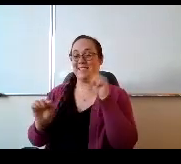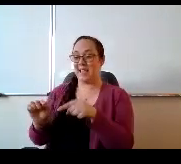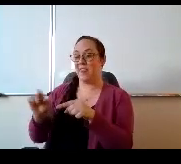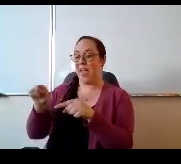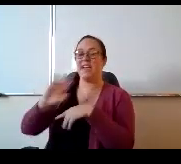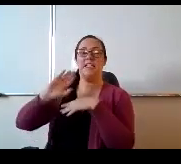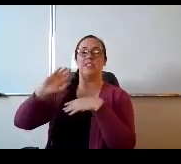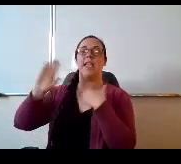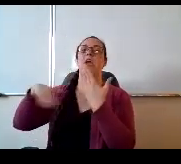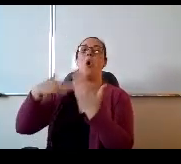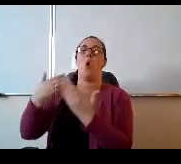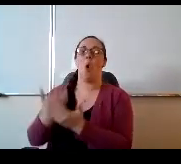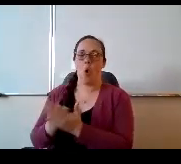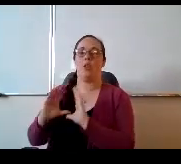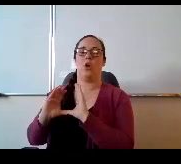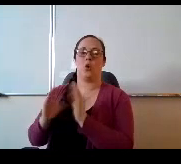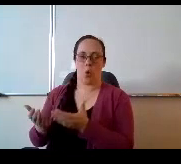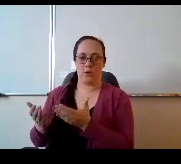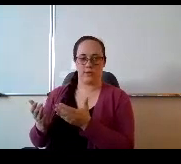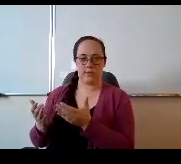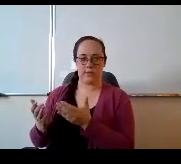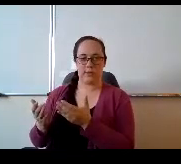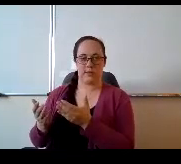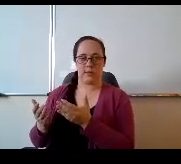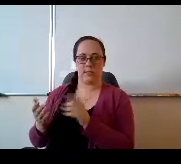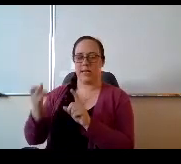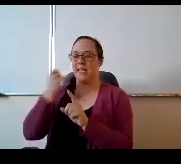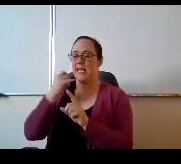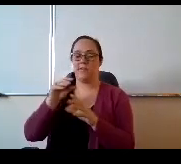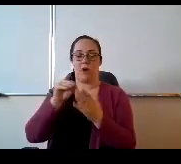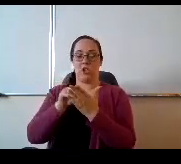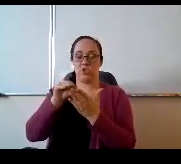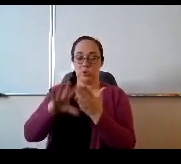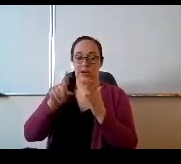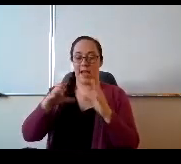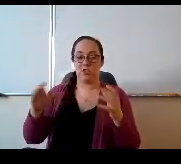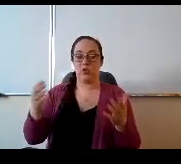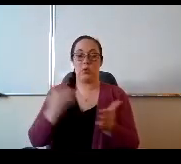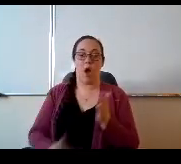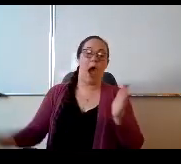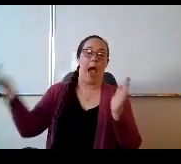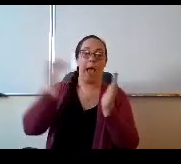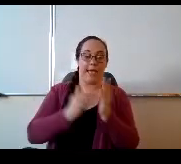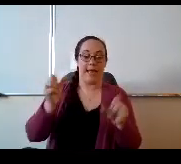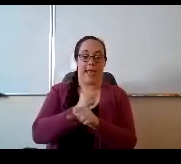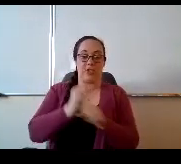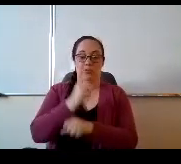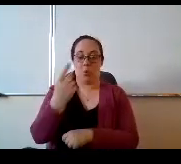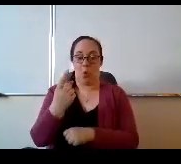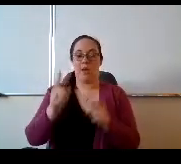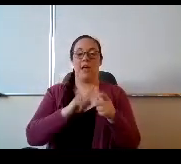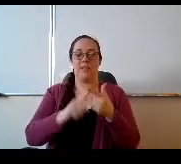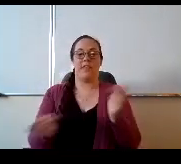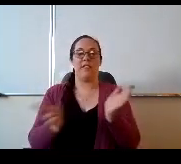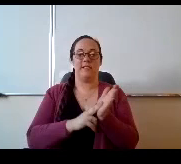So if a student has to take algebra one completely over again, they would sign up for summer school with Joe.